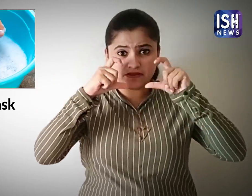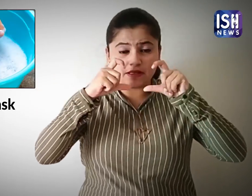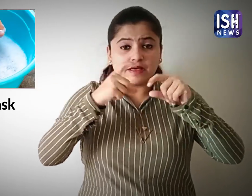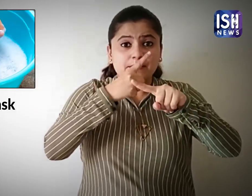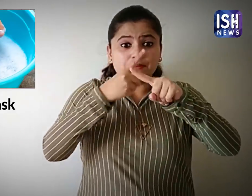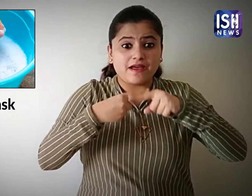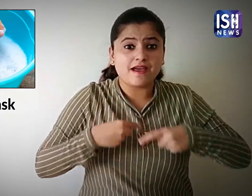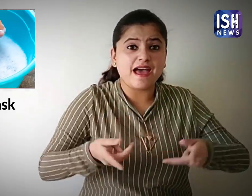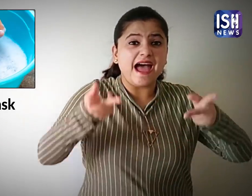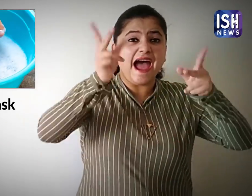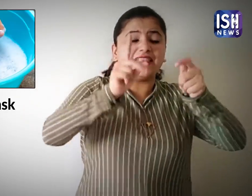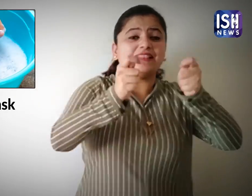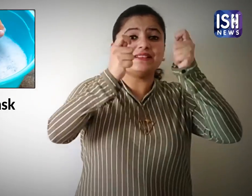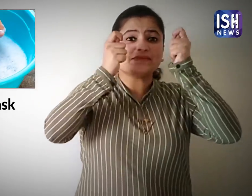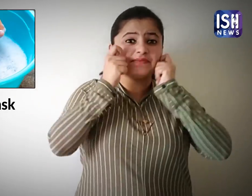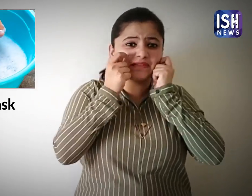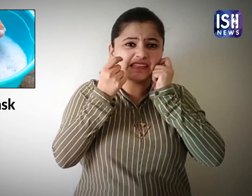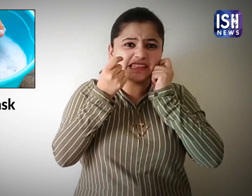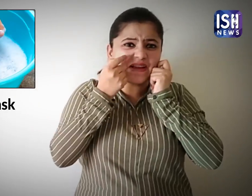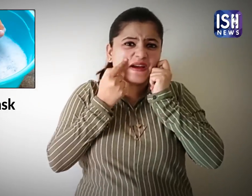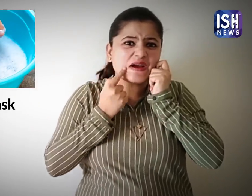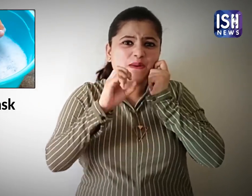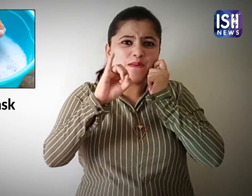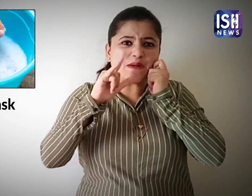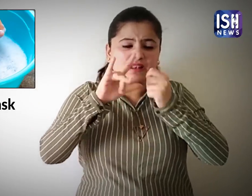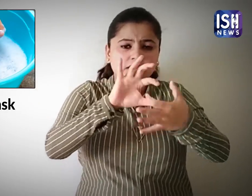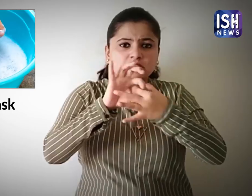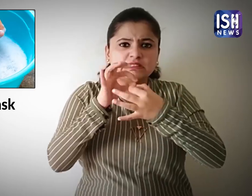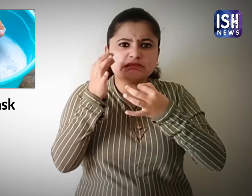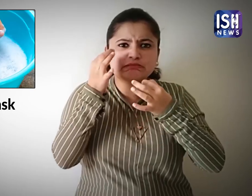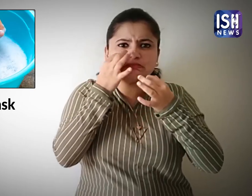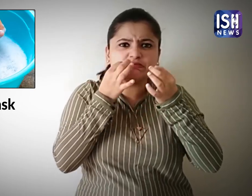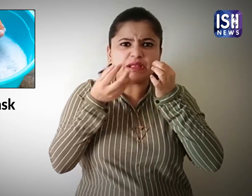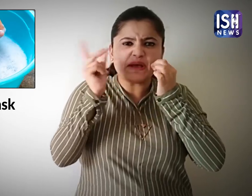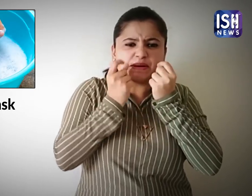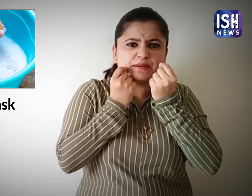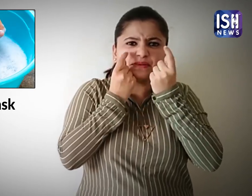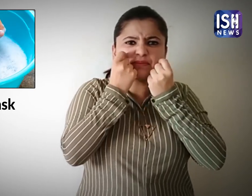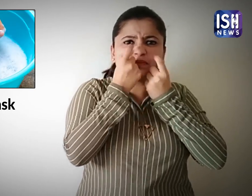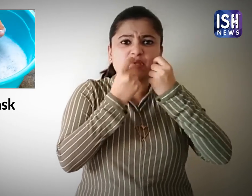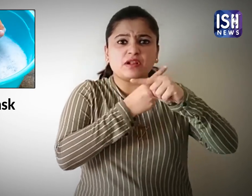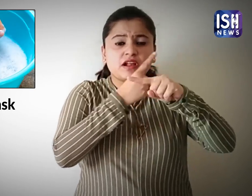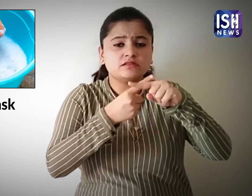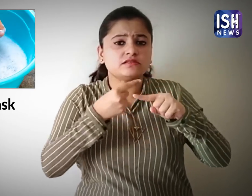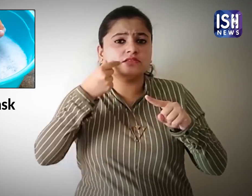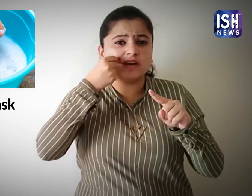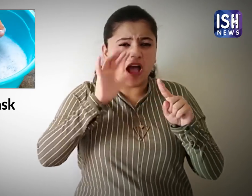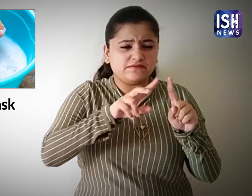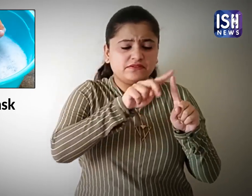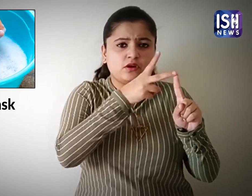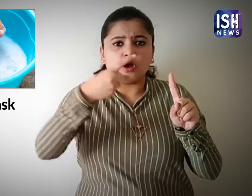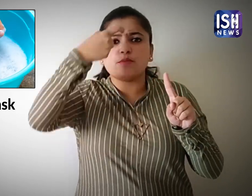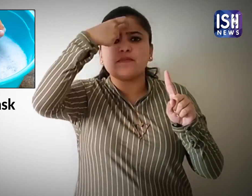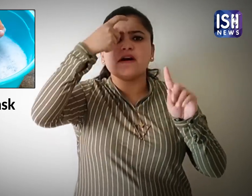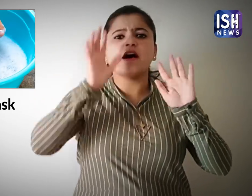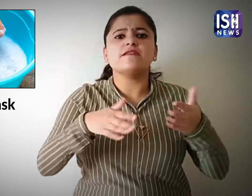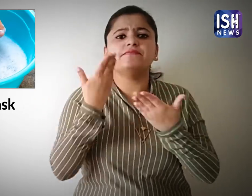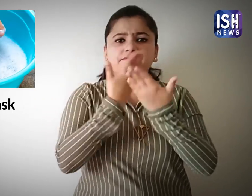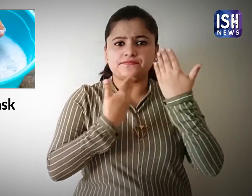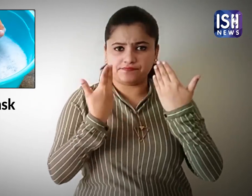When you re-use the mask, the dirt and the oil causes pimples and other skin problems.